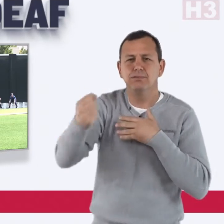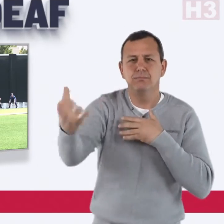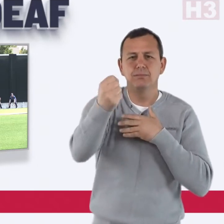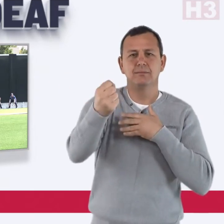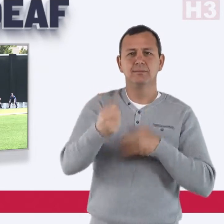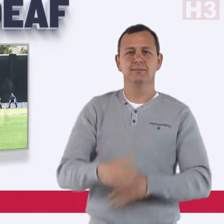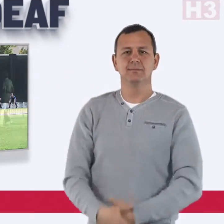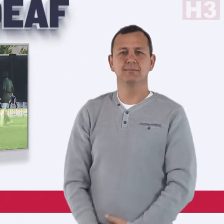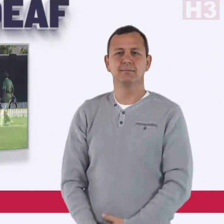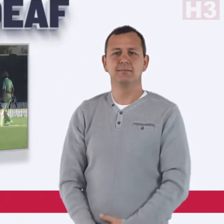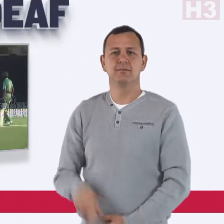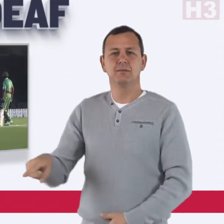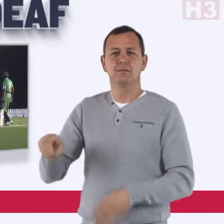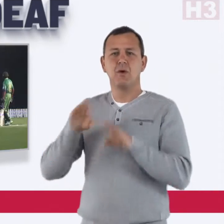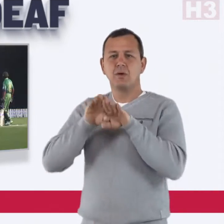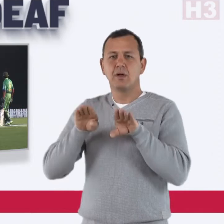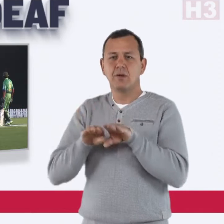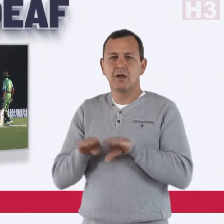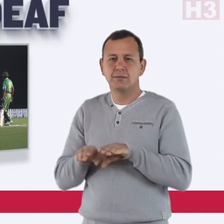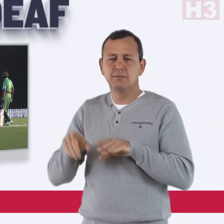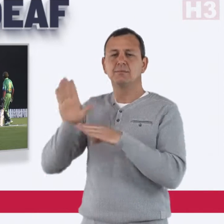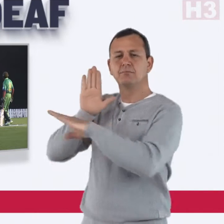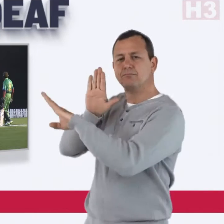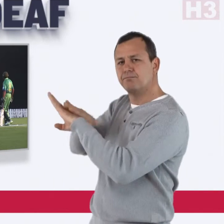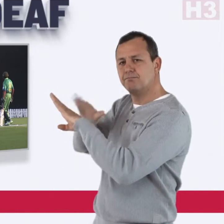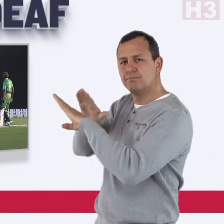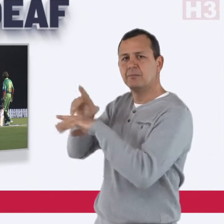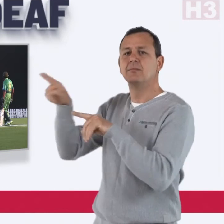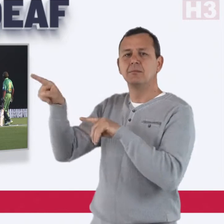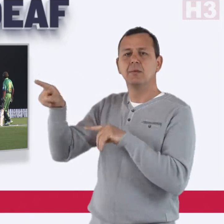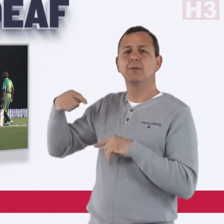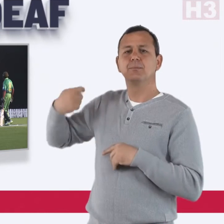play well. He also urged their